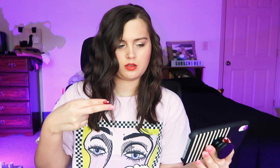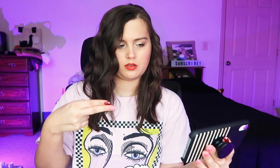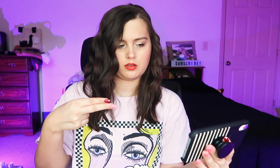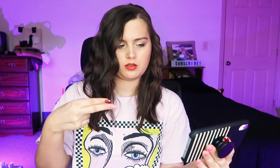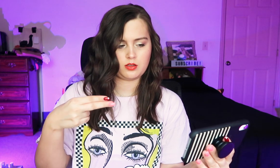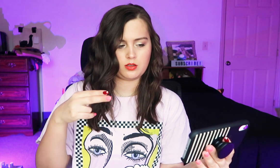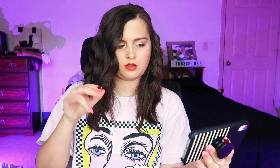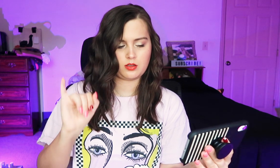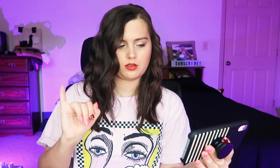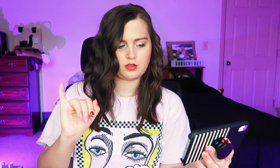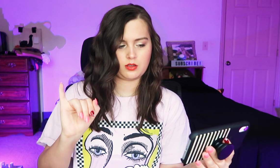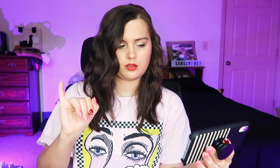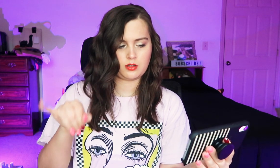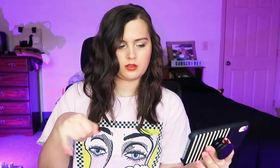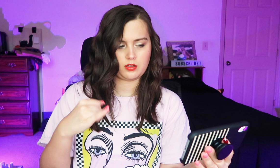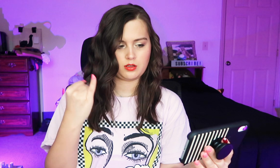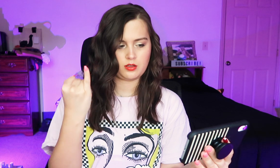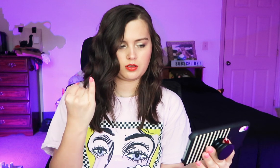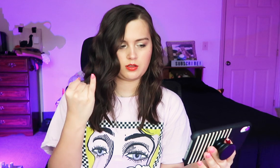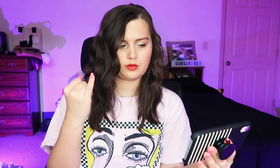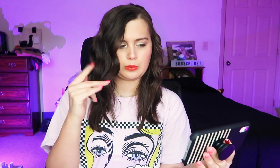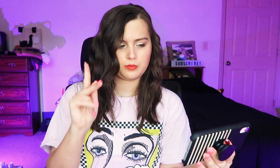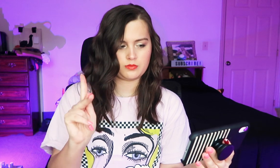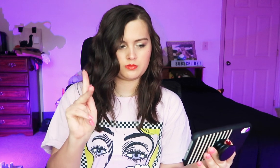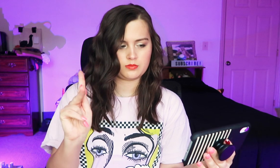H, I, J, K.